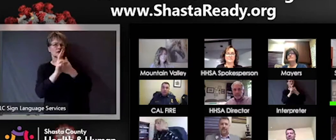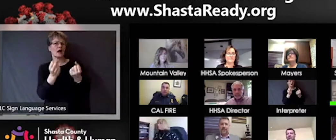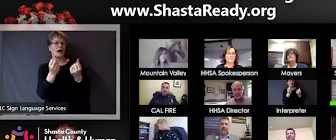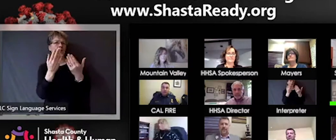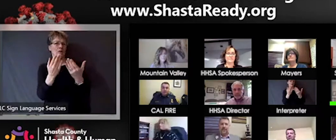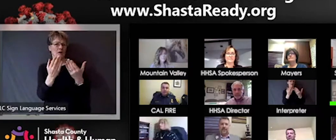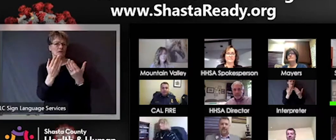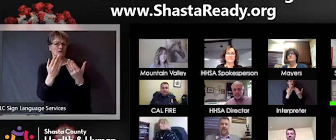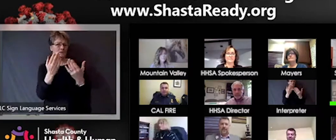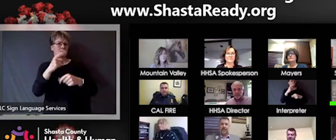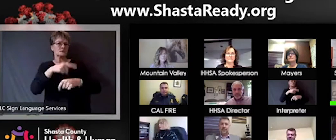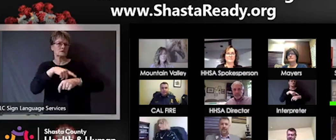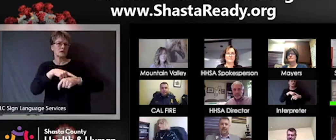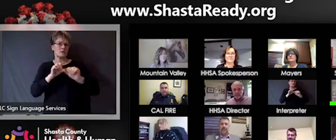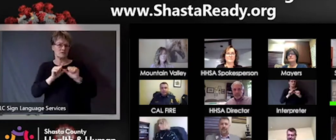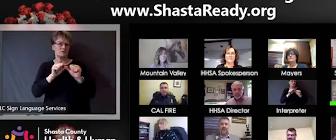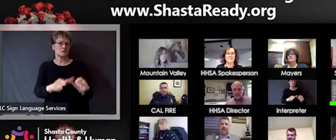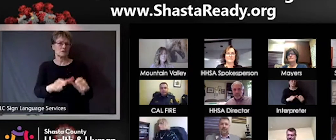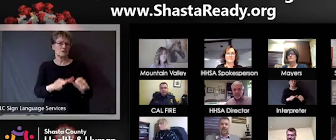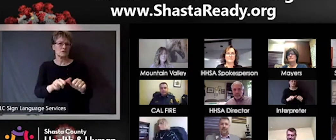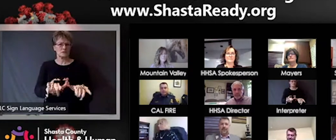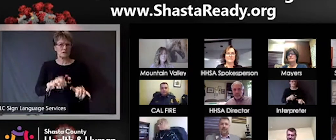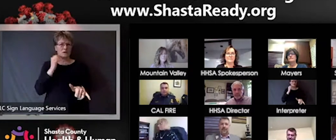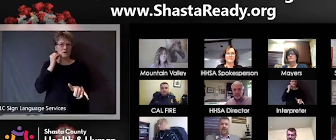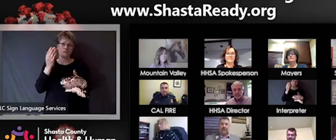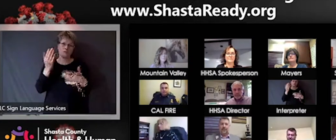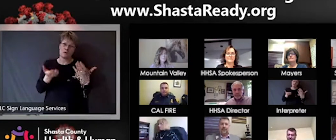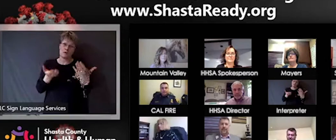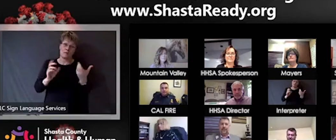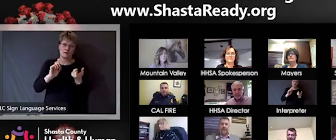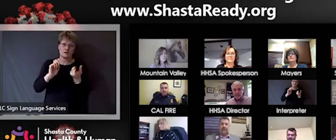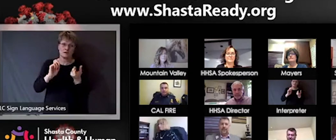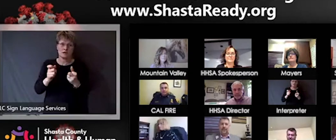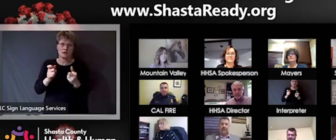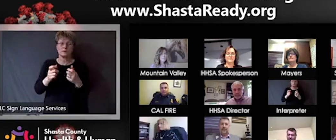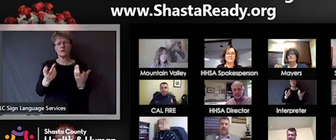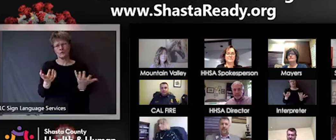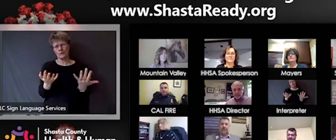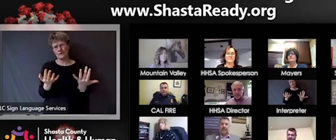and it could change a little bit over time. So we'll see. Okay and then one